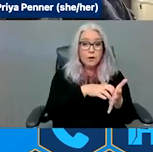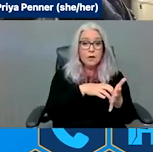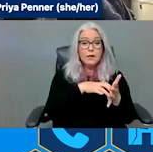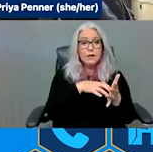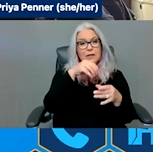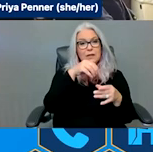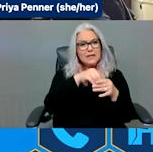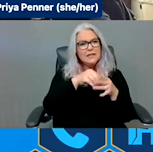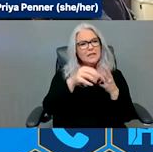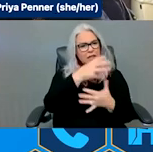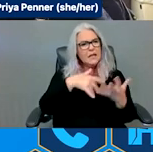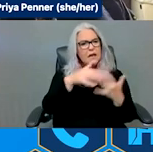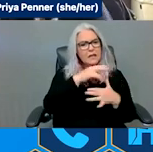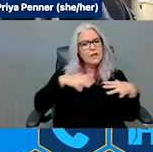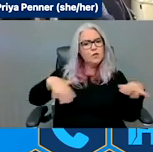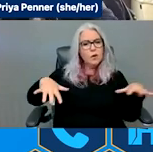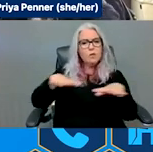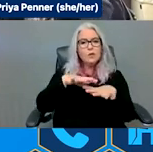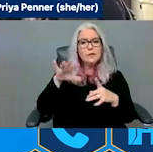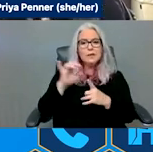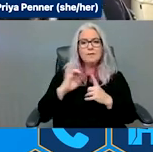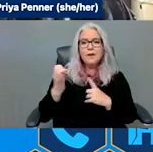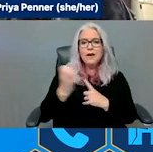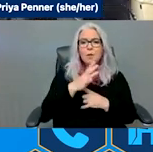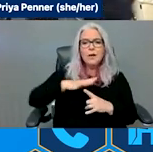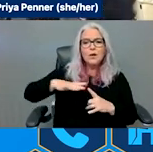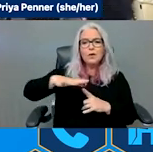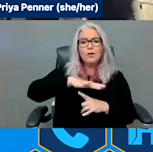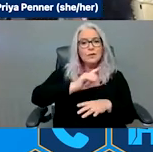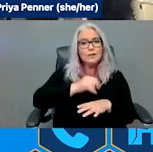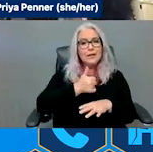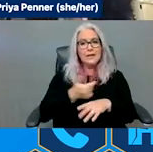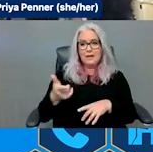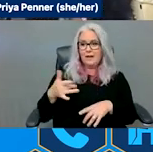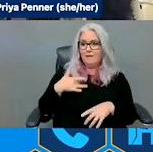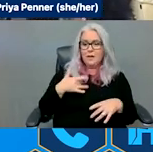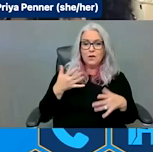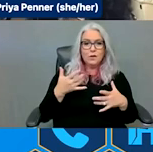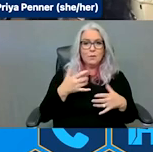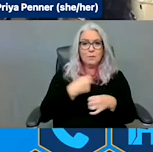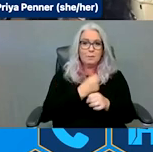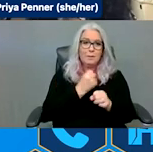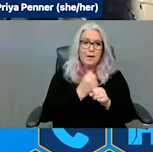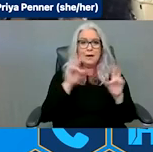environment settings that "make us vulnerable." But I would like to push back on that just a little bit and